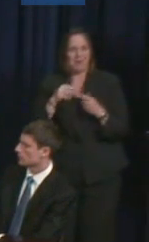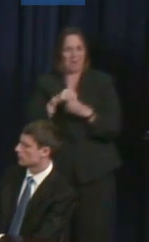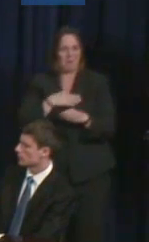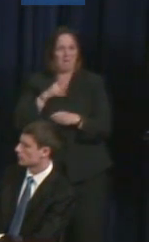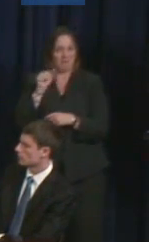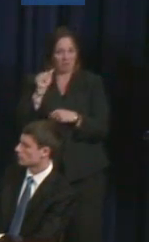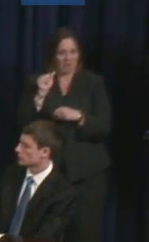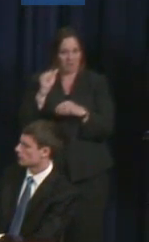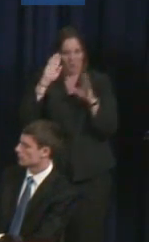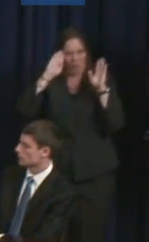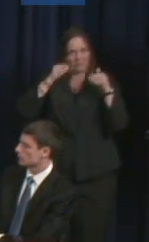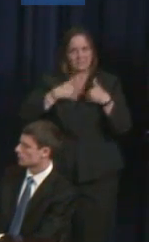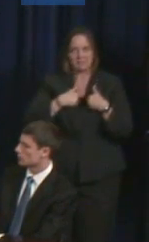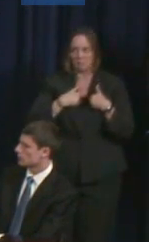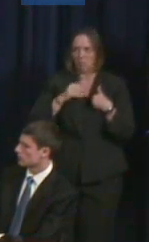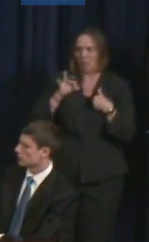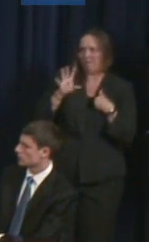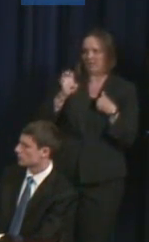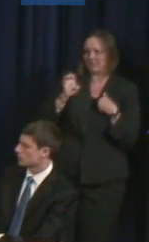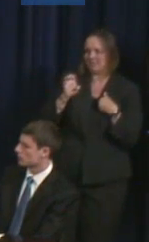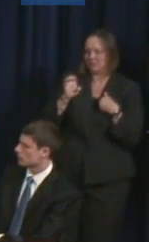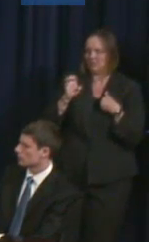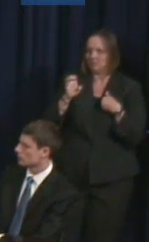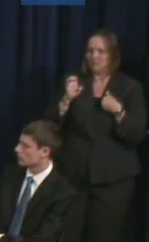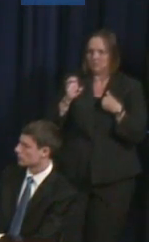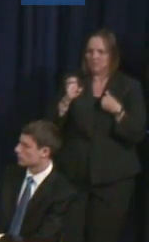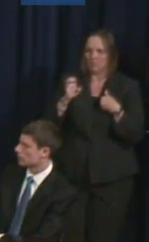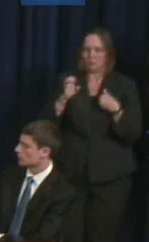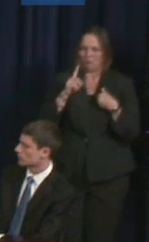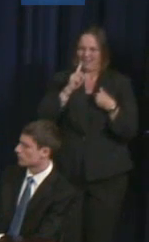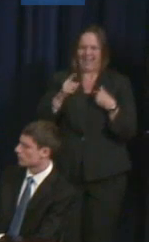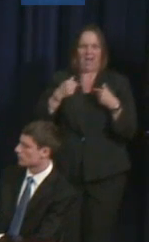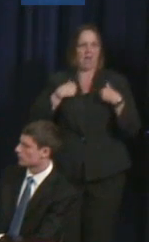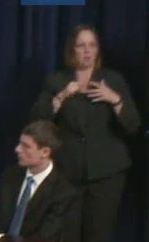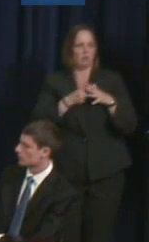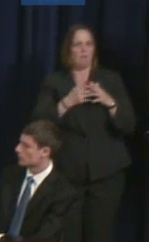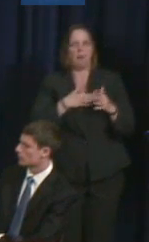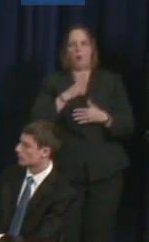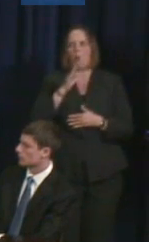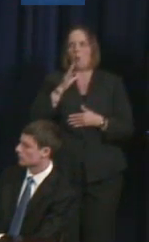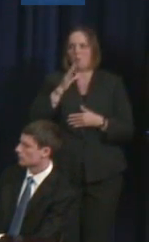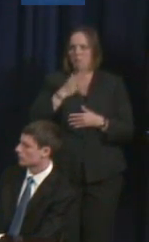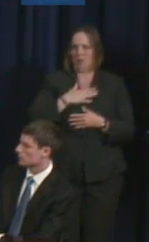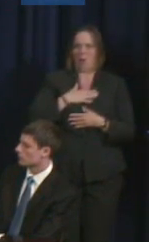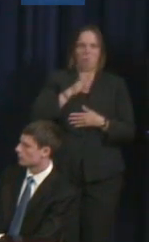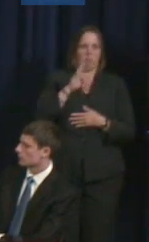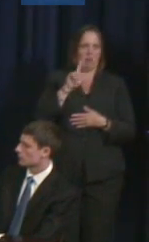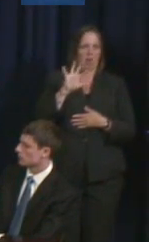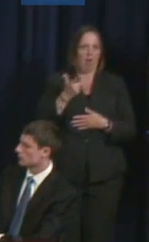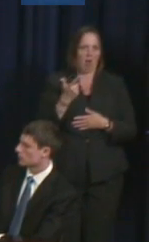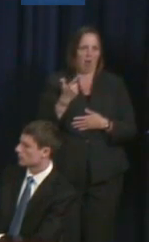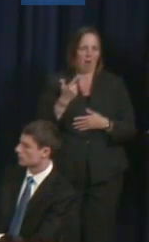But what pushed me to go public was writing, was when I started my own blog, and I'm a journalist by profession, and an editor.